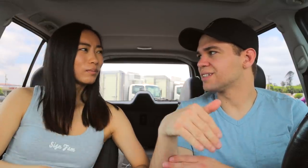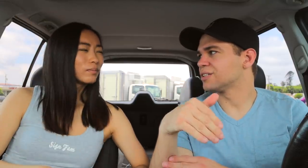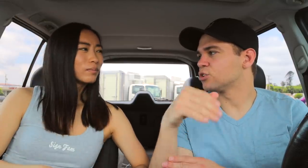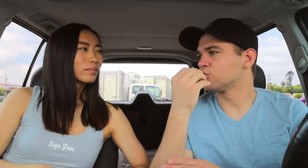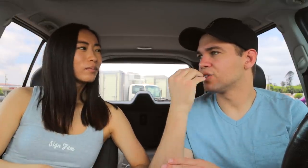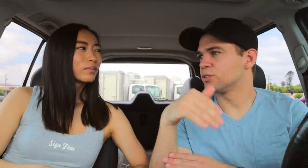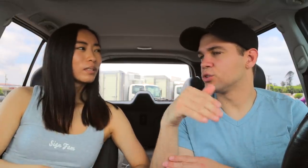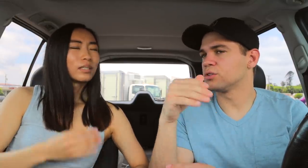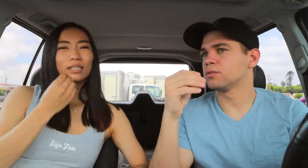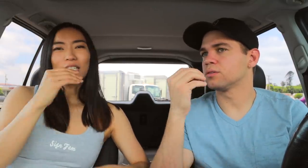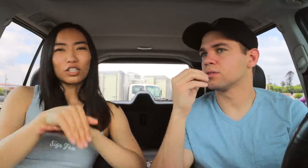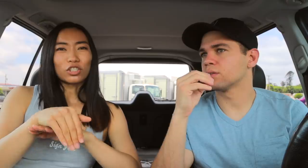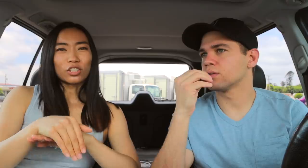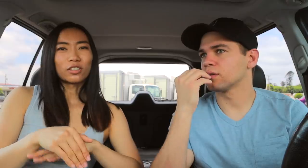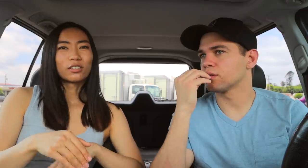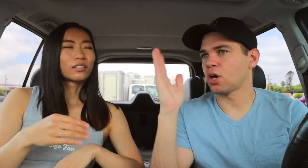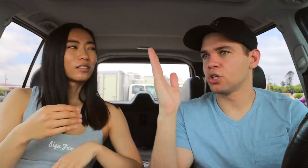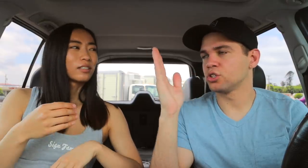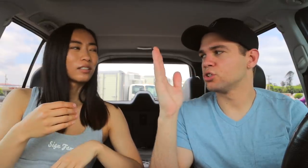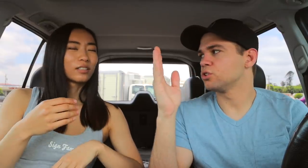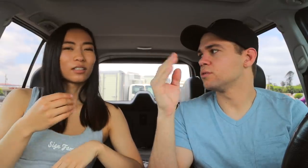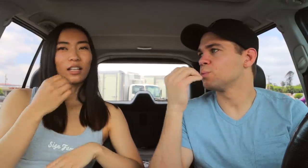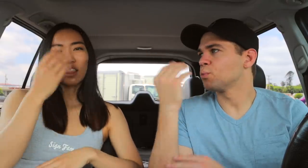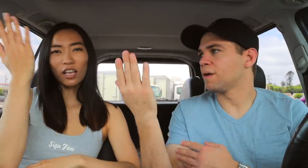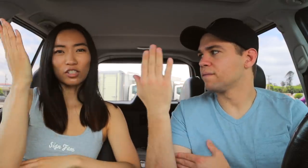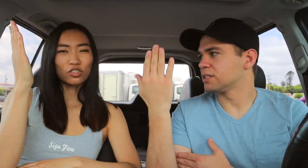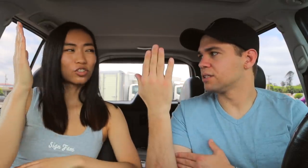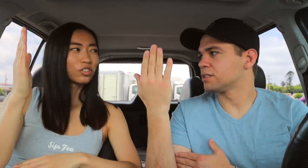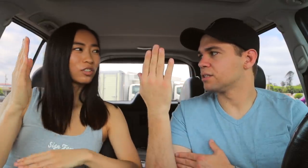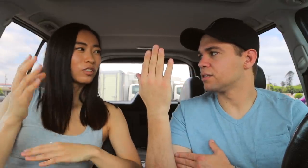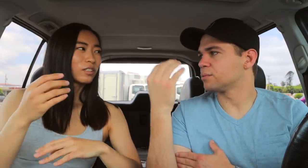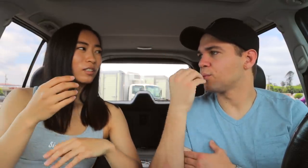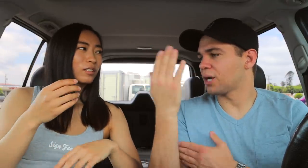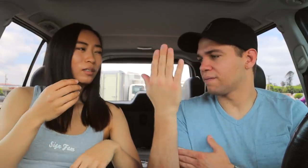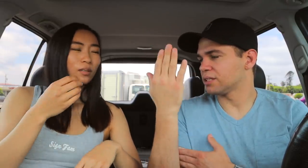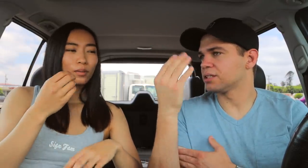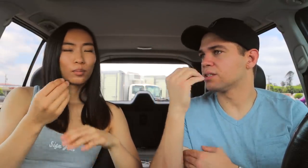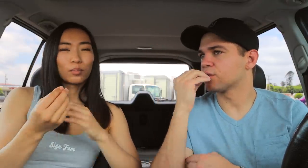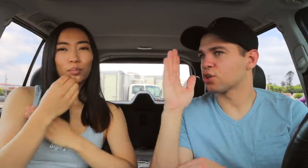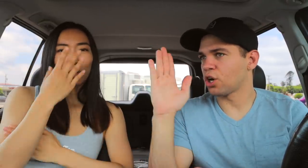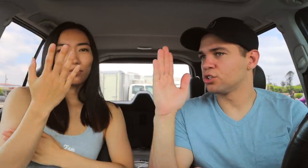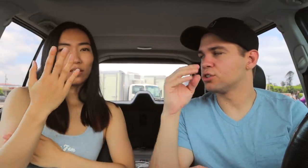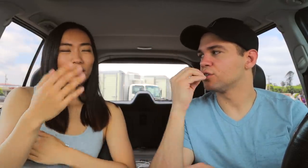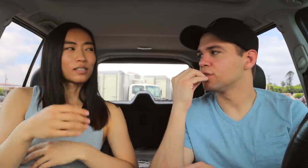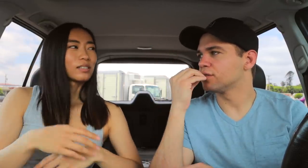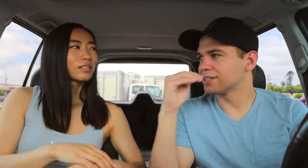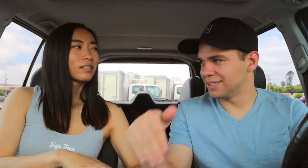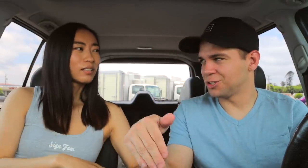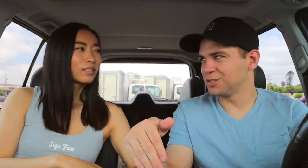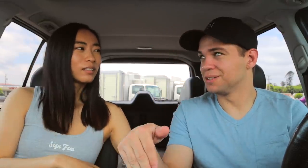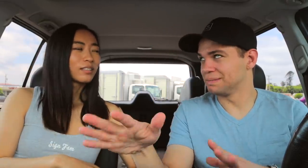dinner lunch Breakfast Dinner